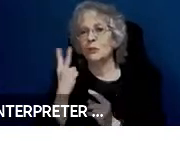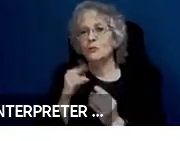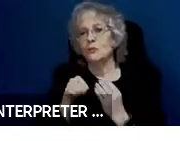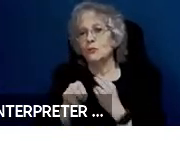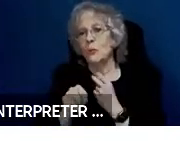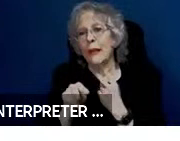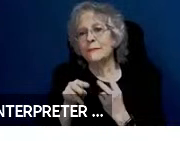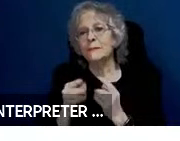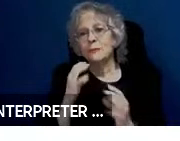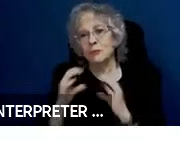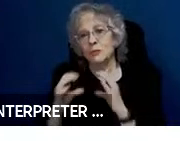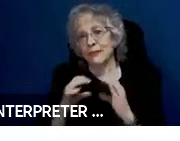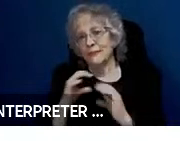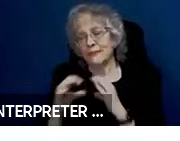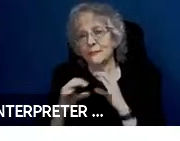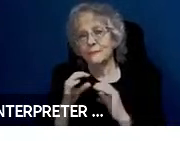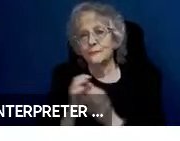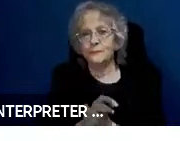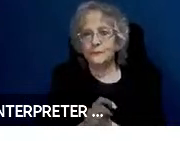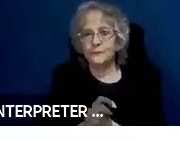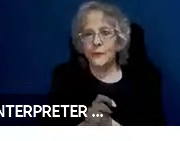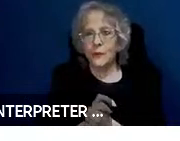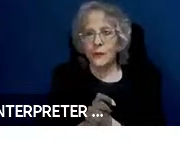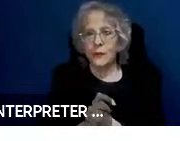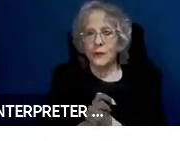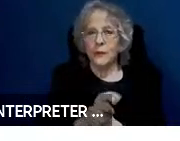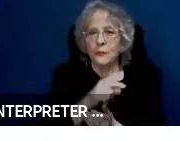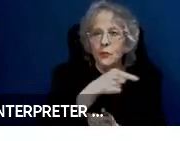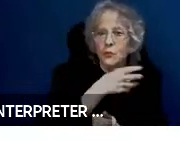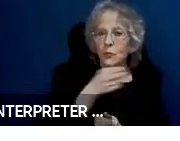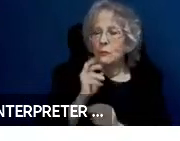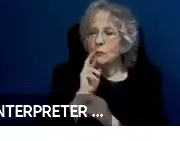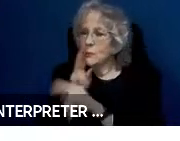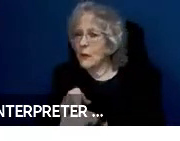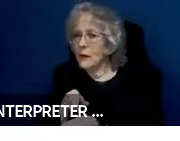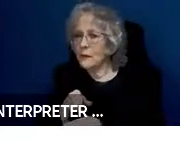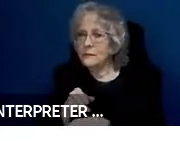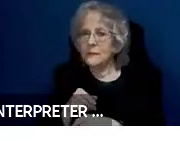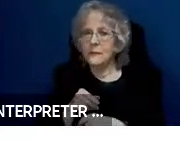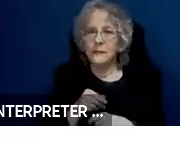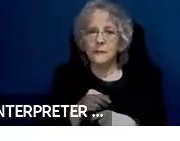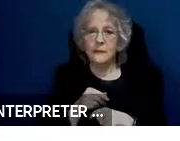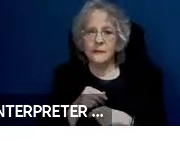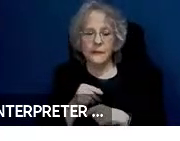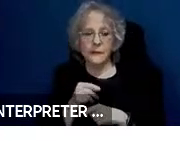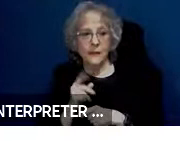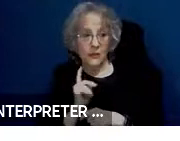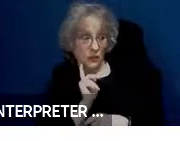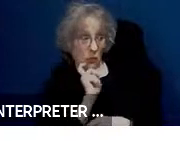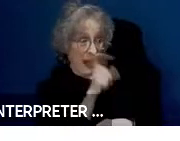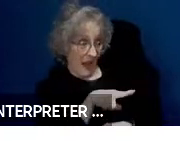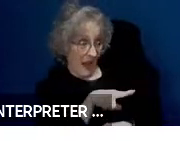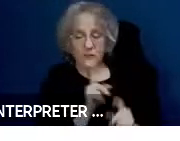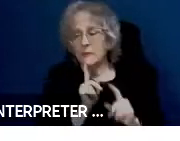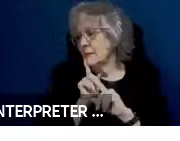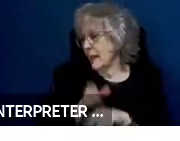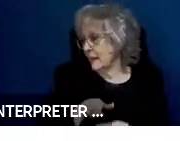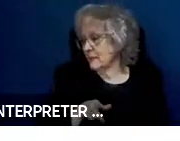You can use a cue and respond approach, where you ask, they answer. You ask they answer. As a way